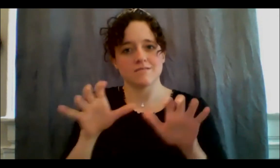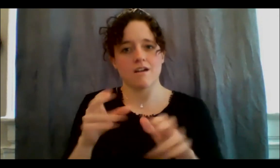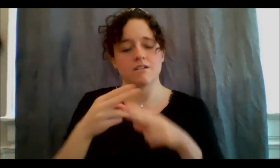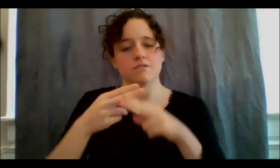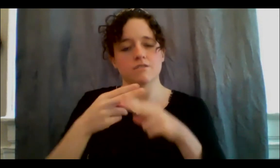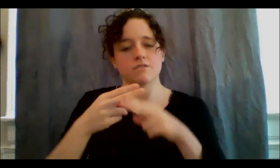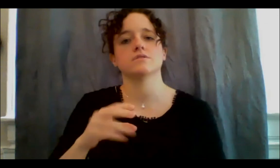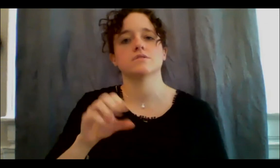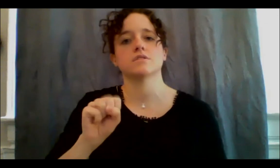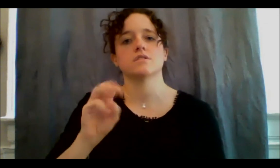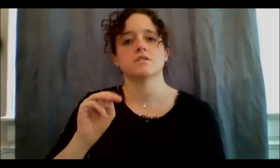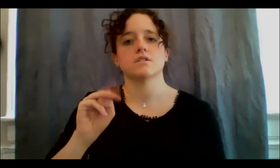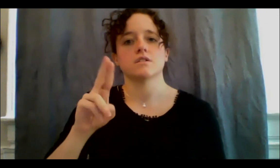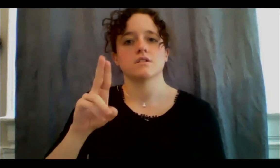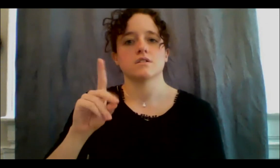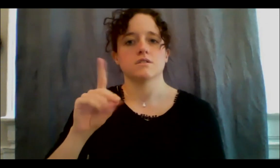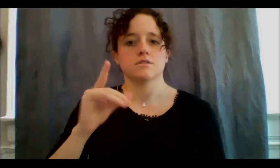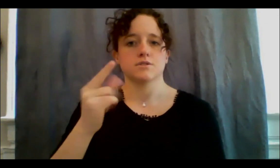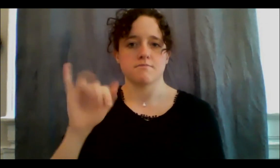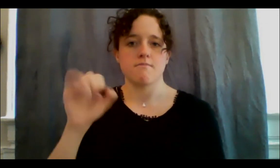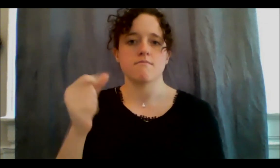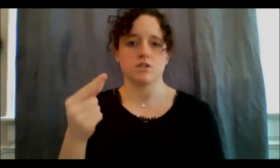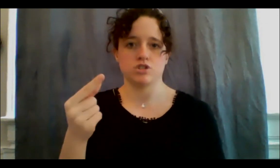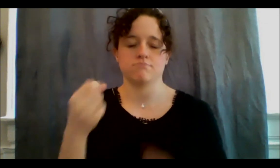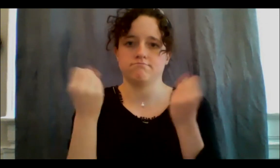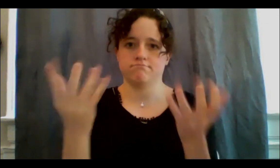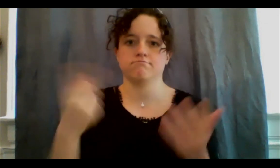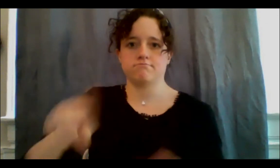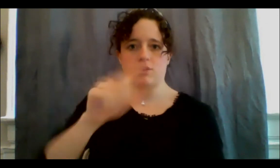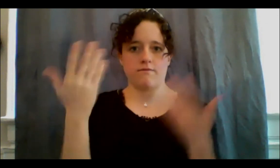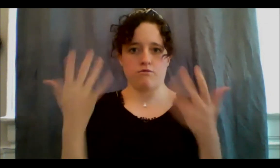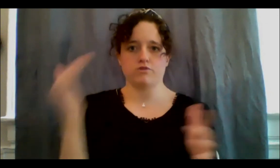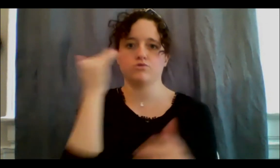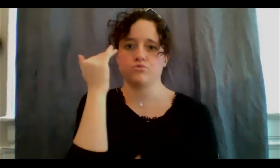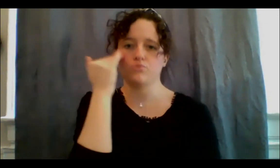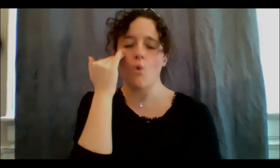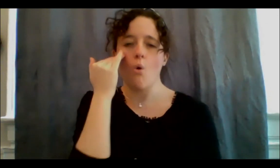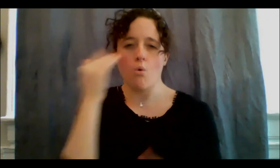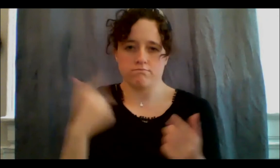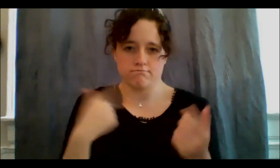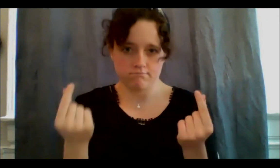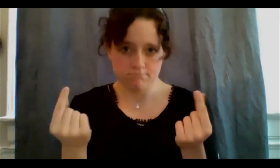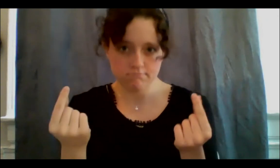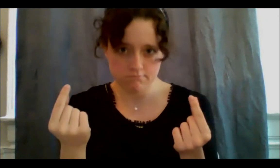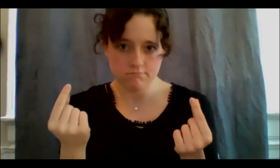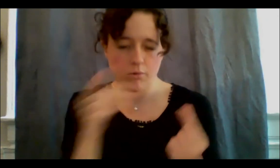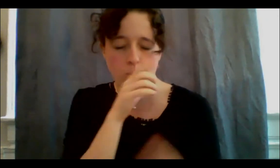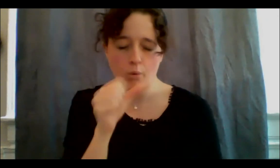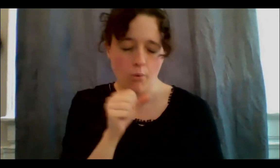what I'm doing, many of you know what I'm doing, this is an ancient practice of our Indigenous, many Indigenous nations. I'm lighting a